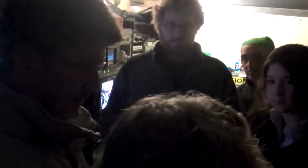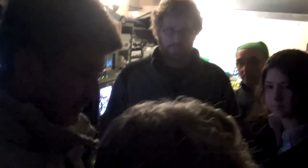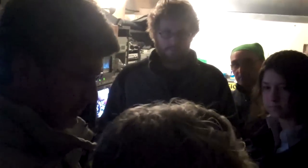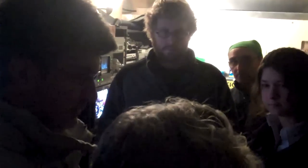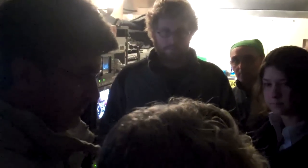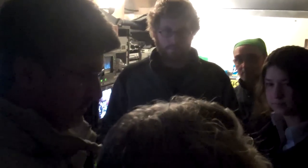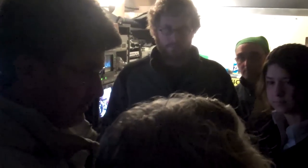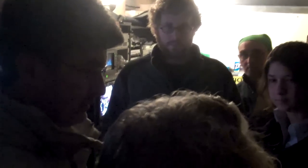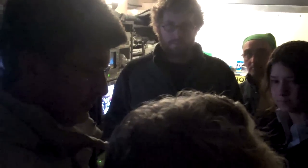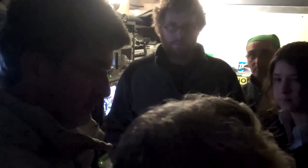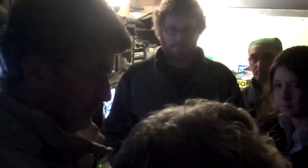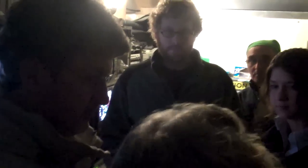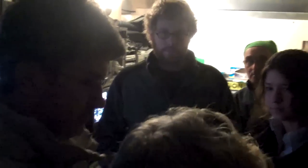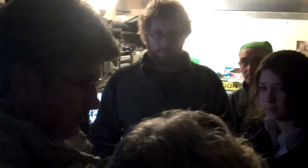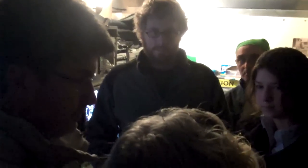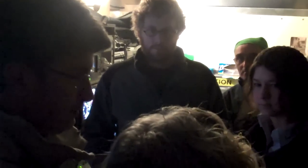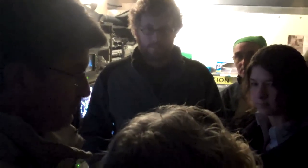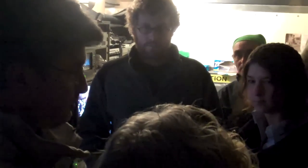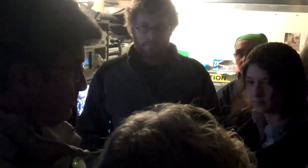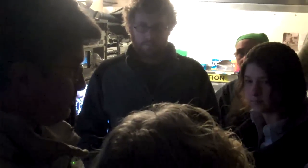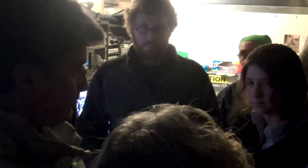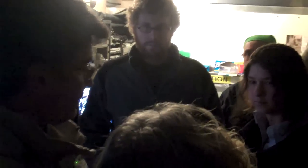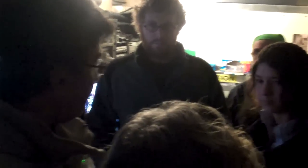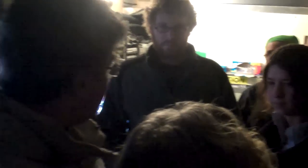We're going to put microphones on you guys.